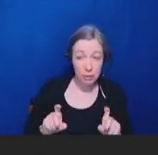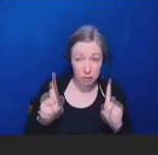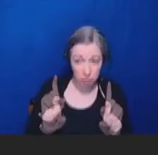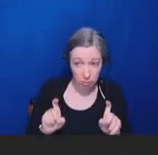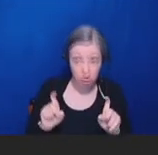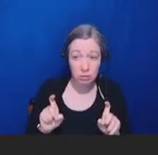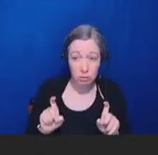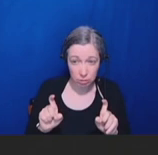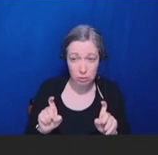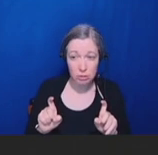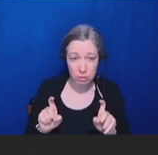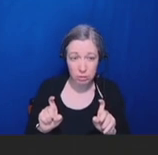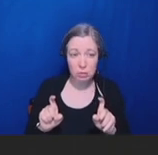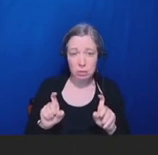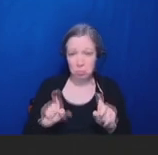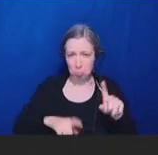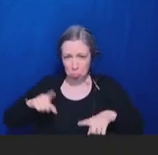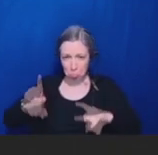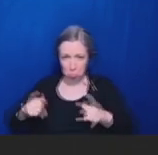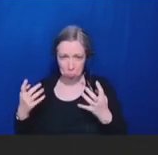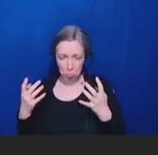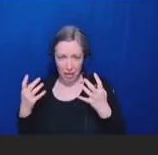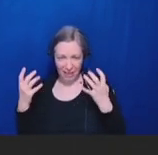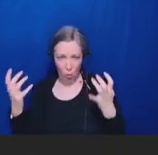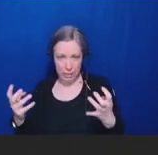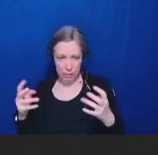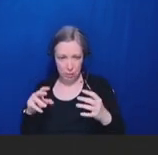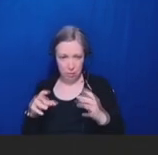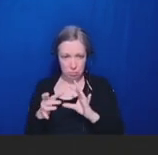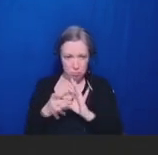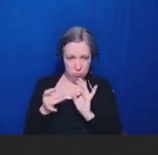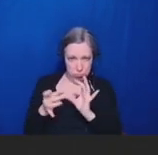tested vaccine safety messages when communicating to the public.